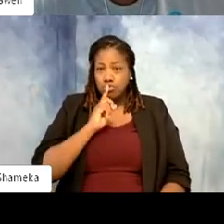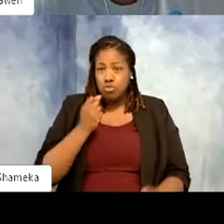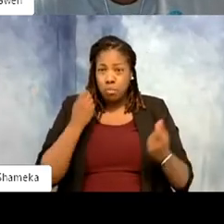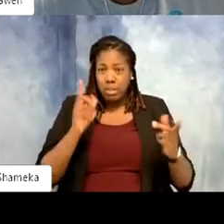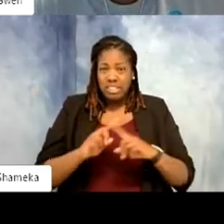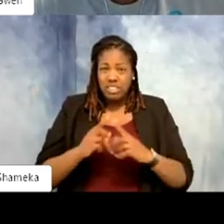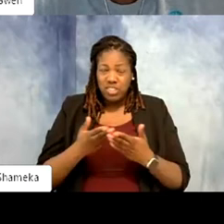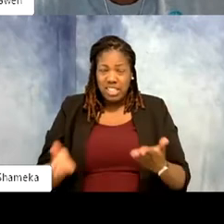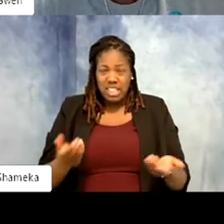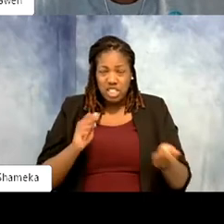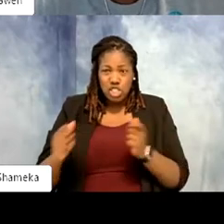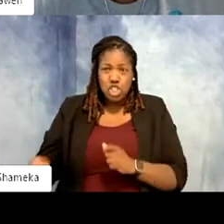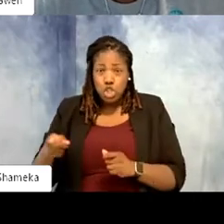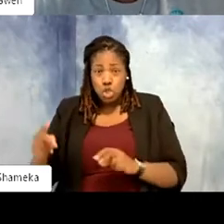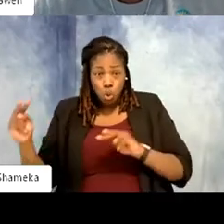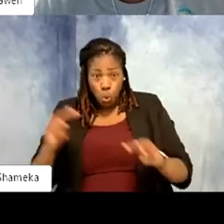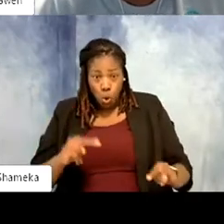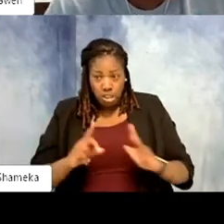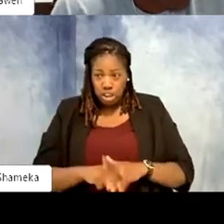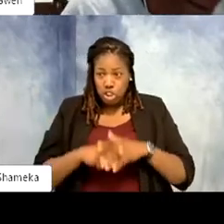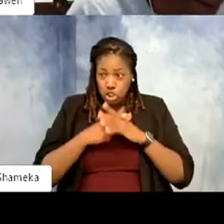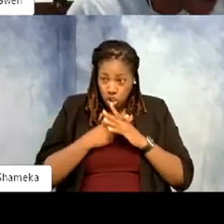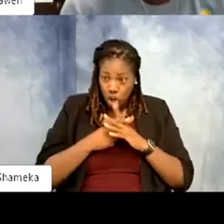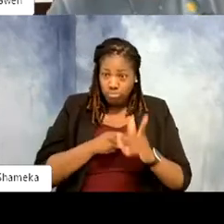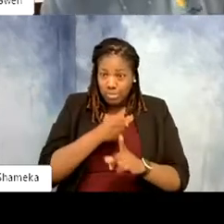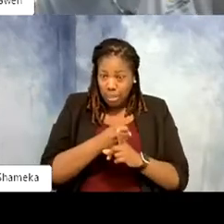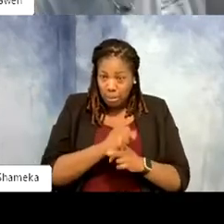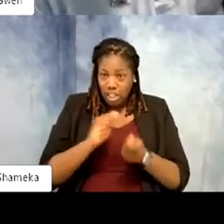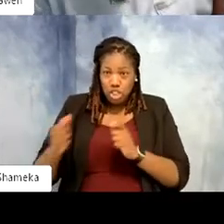a lot change and initiated a lot of things changing i'm sure. >>Gwen: I did.